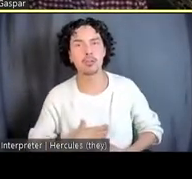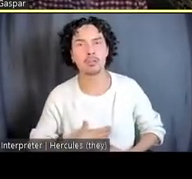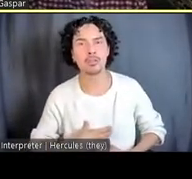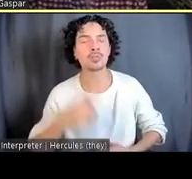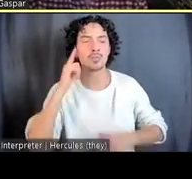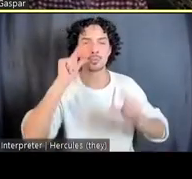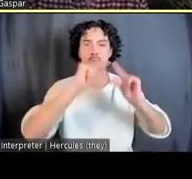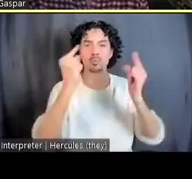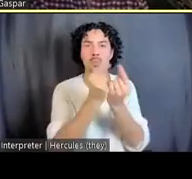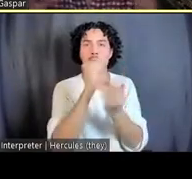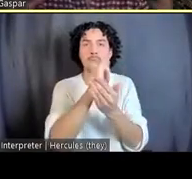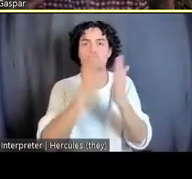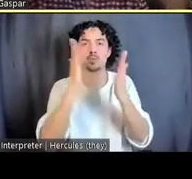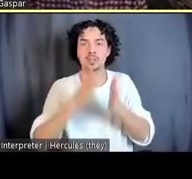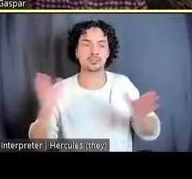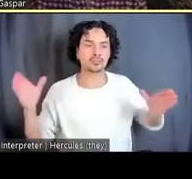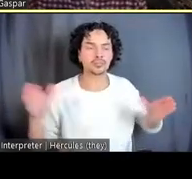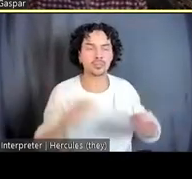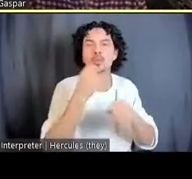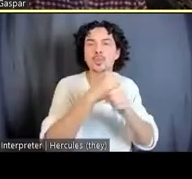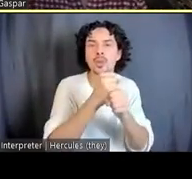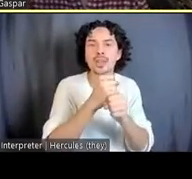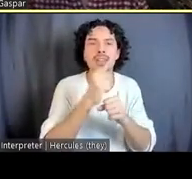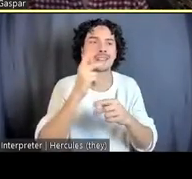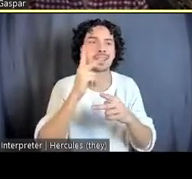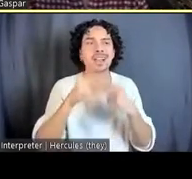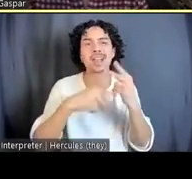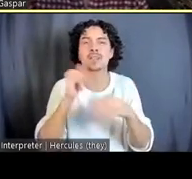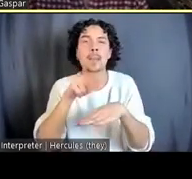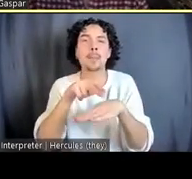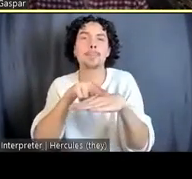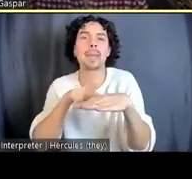artists to create some kind of Band-Aid over the jail, because I think many